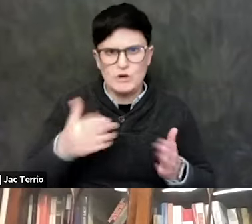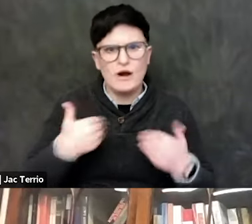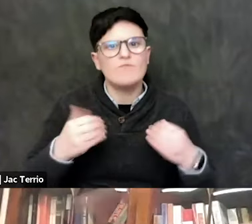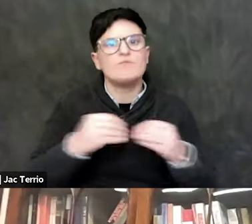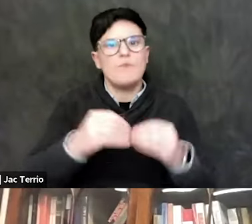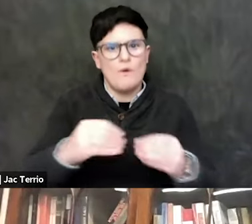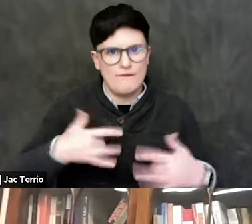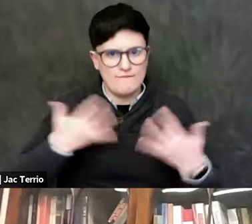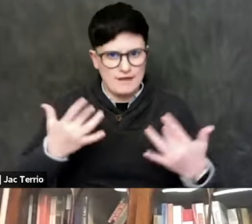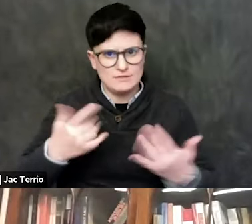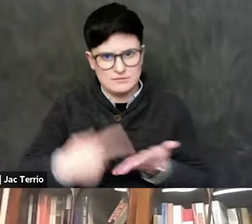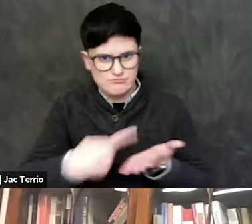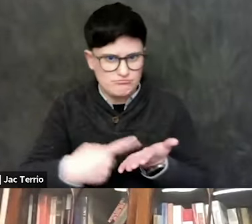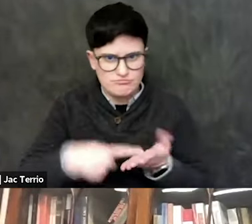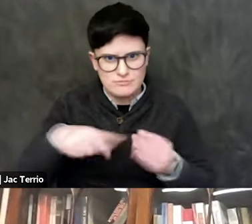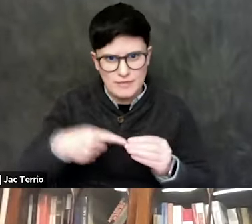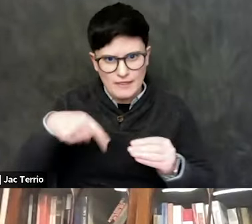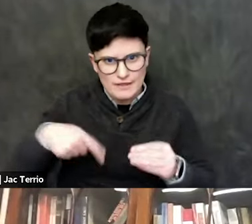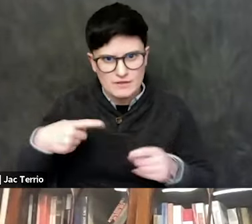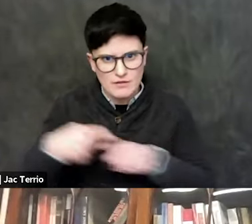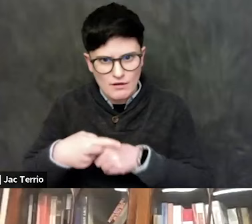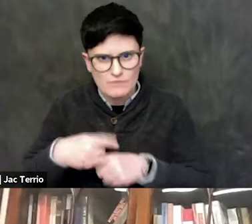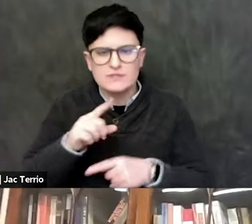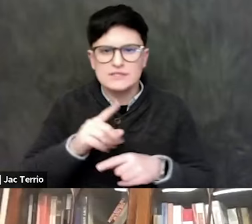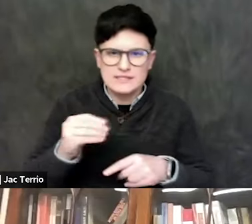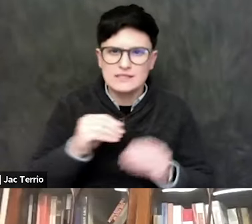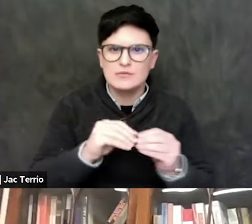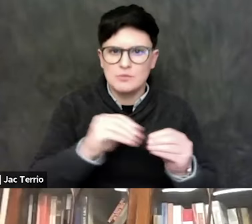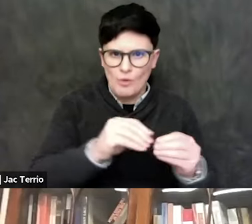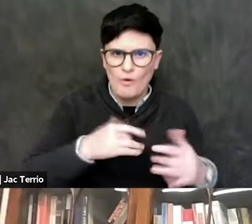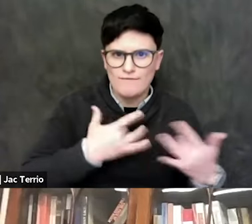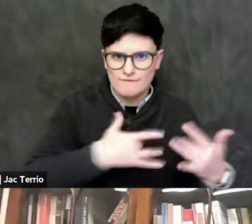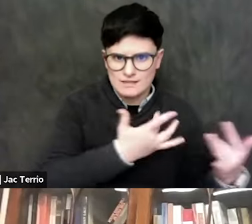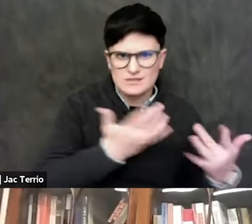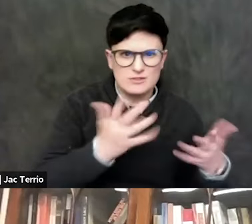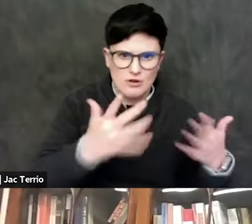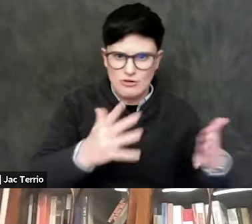but also other events that had been already scheduled on very interesting topics, including,